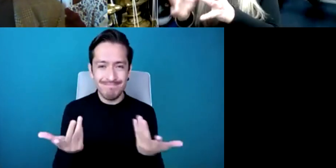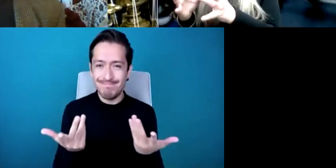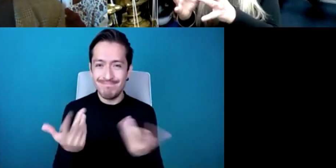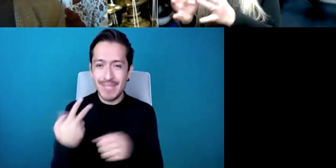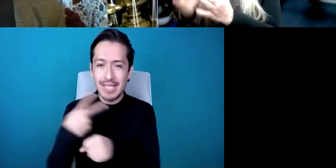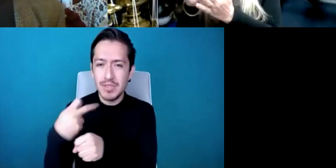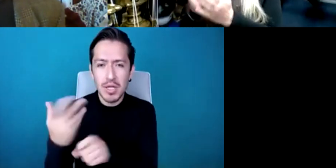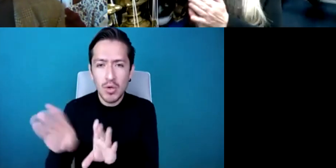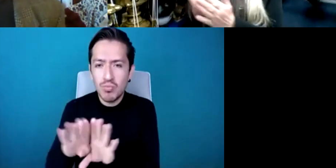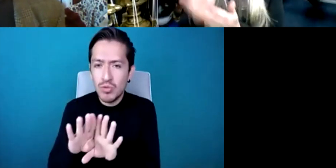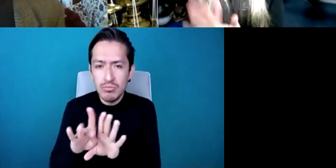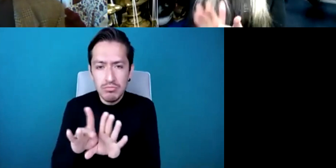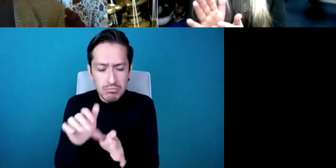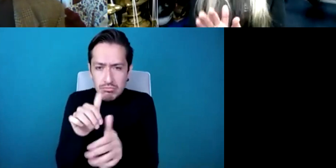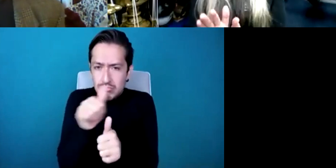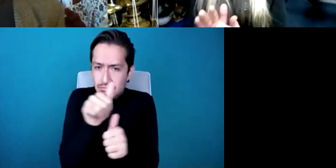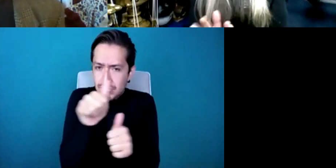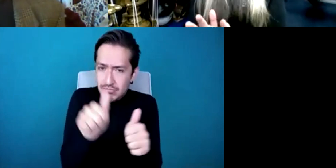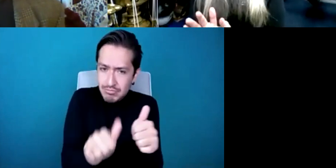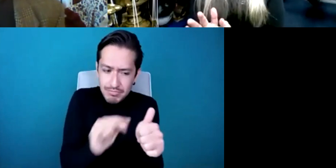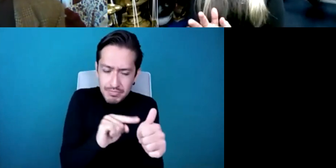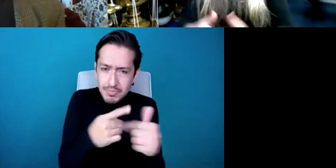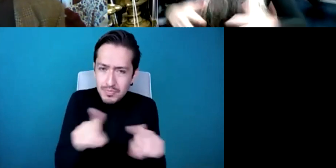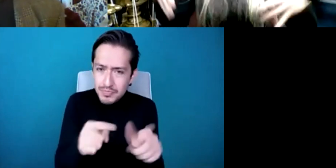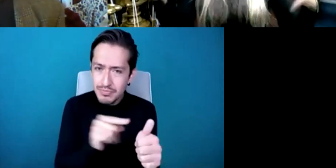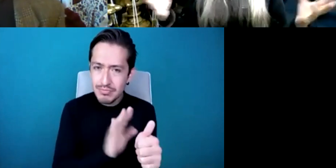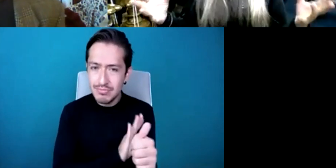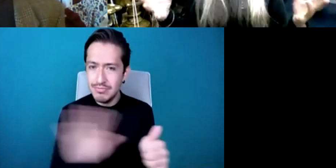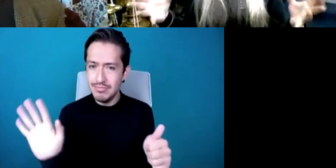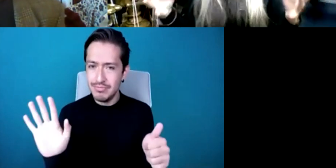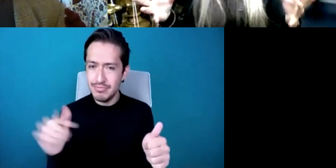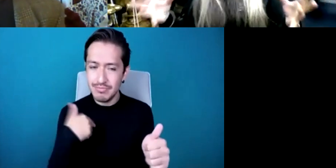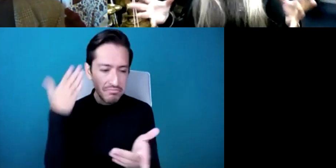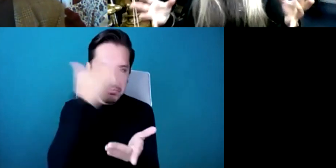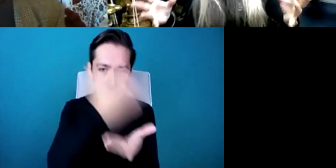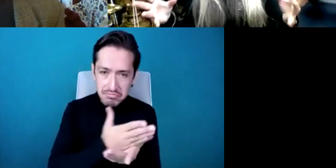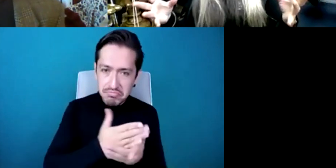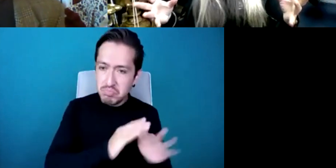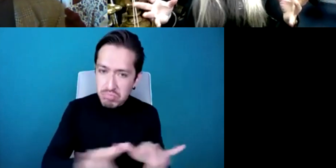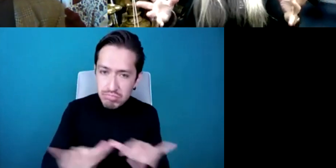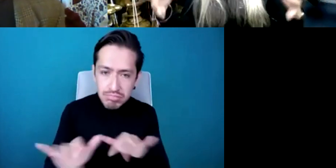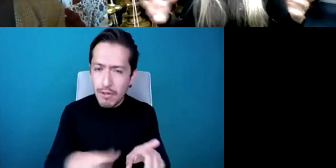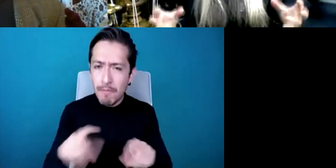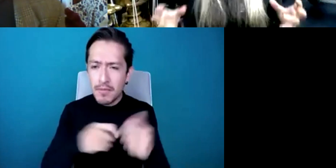be and that is what you do you then absolutely get on with all of your colleagues and work as